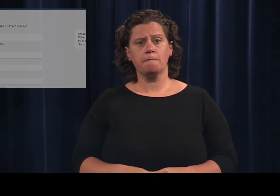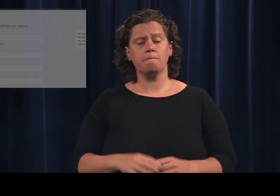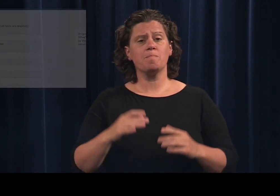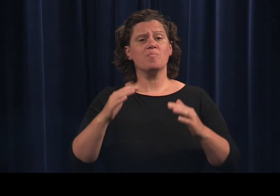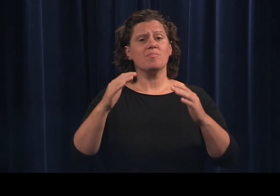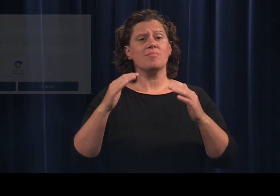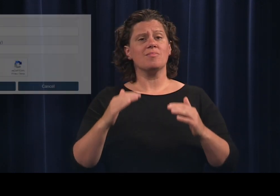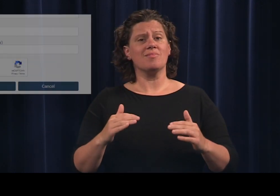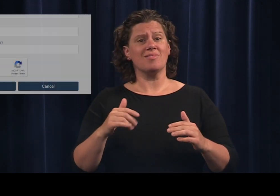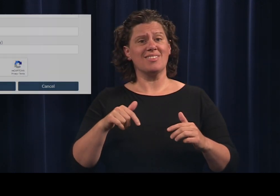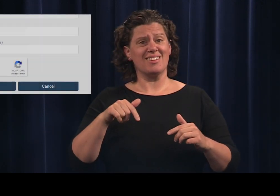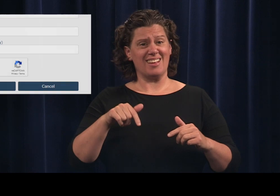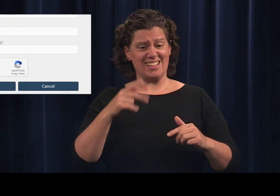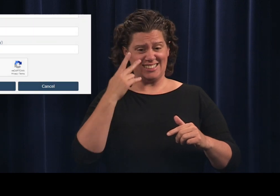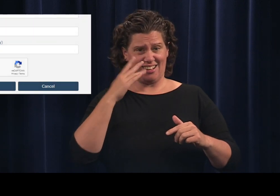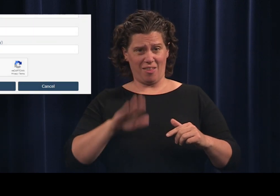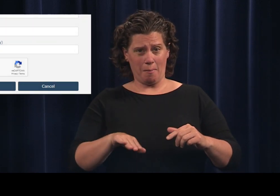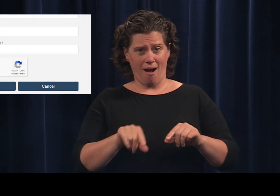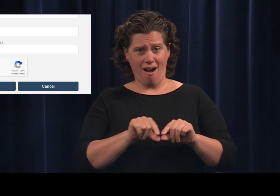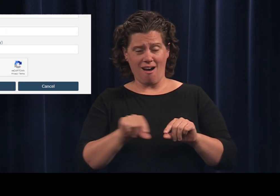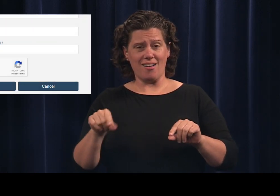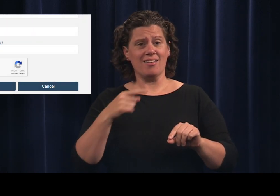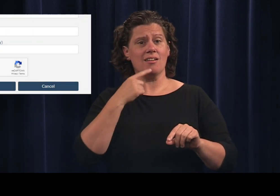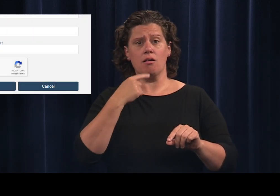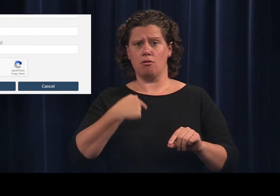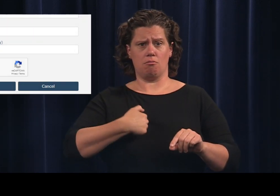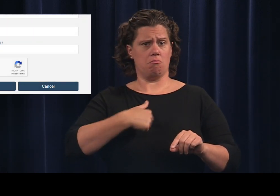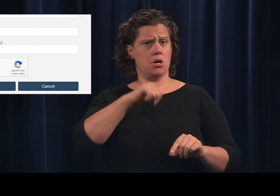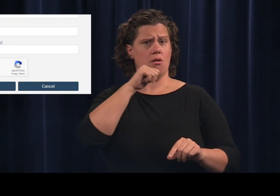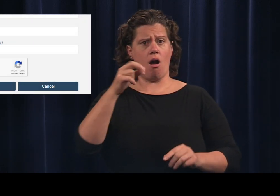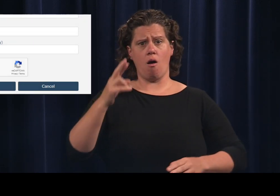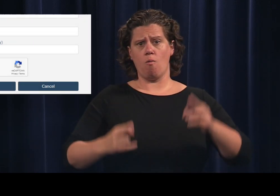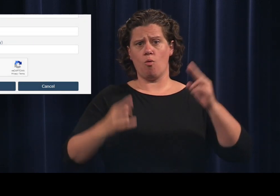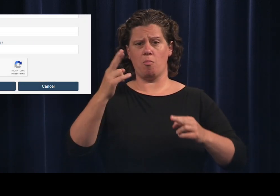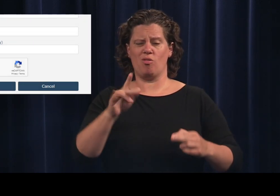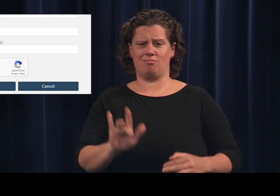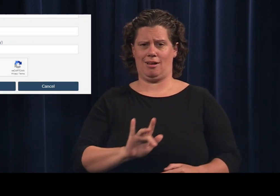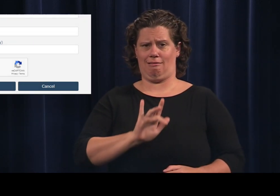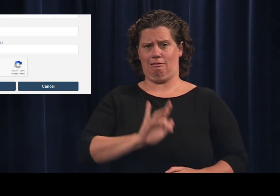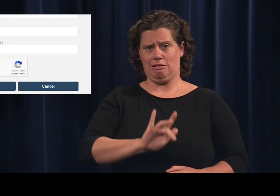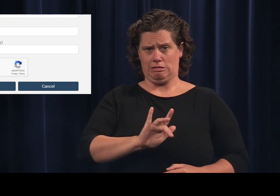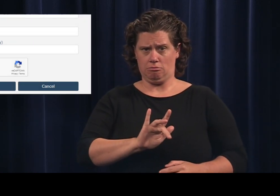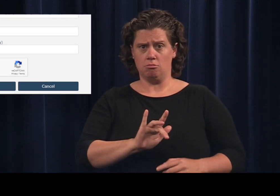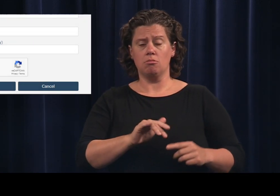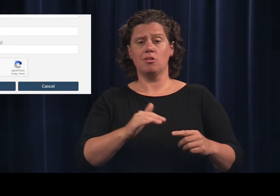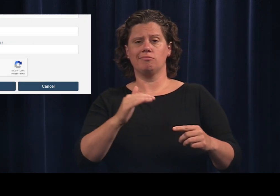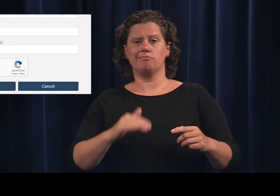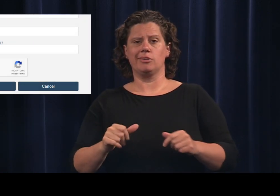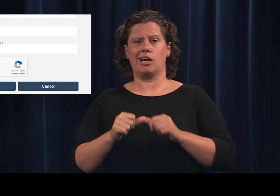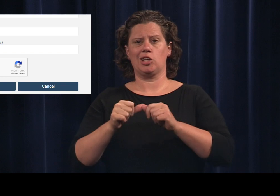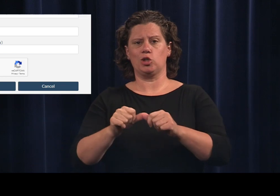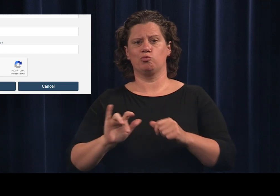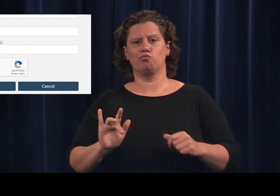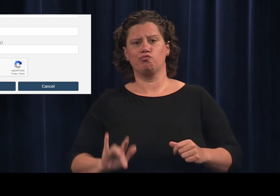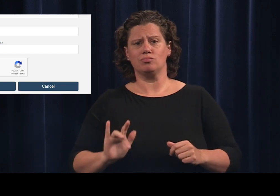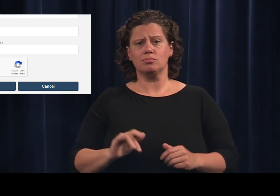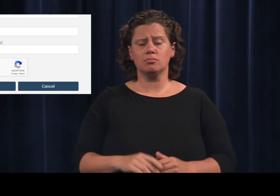Next click the box next to I'm not a robot and click continue.